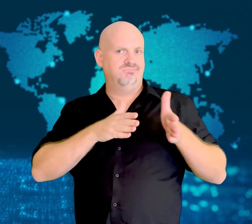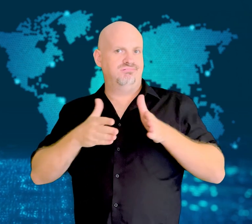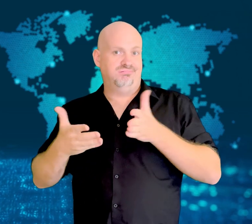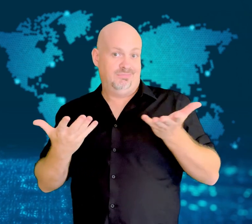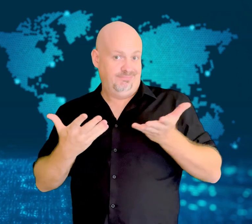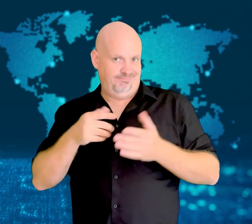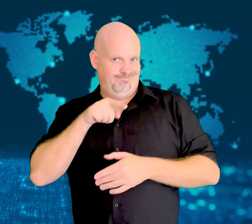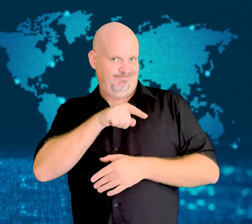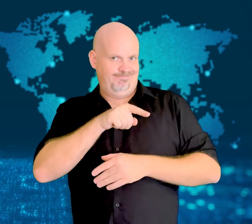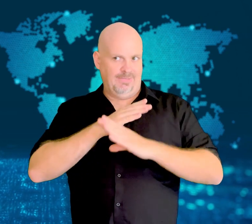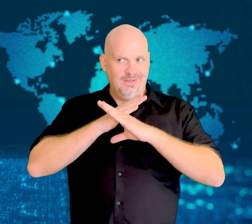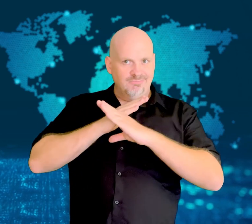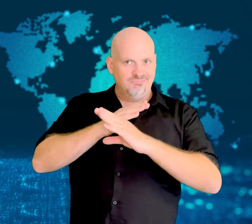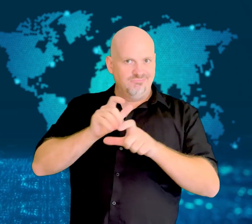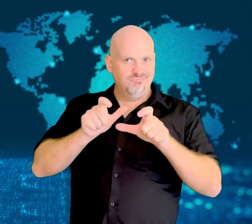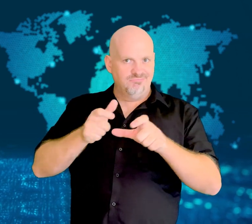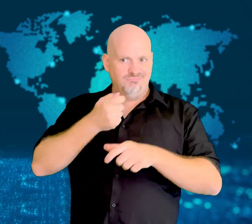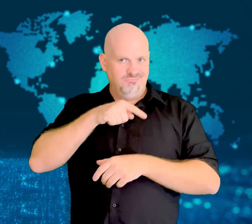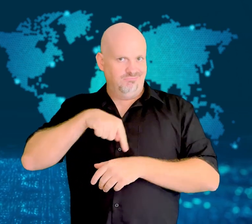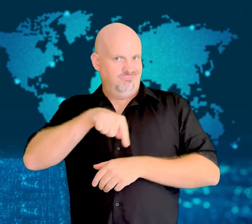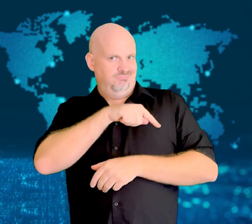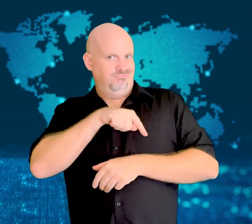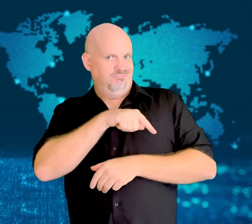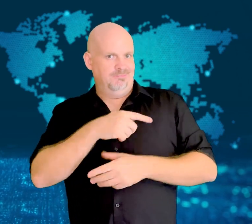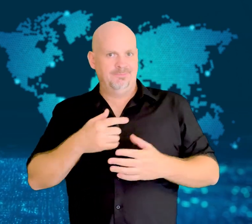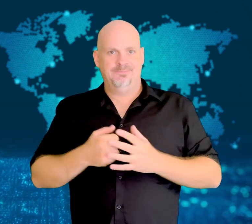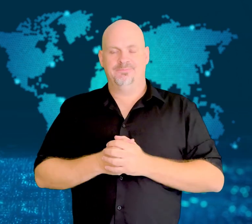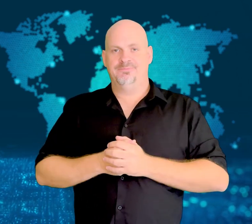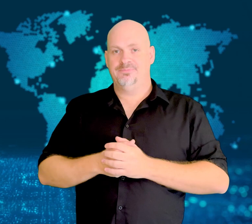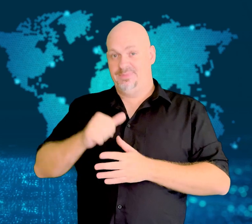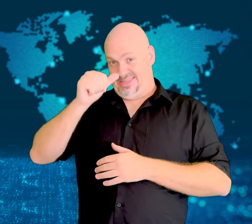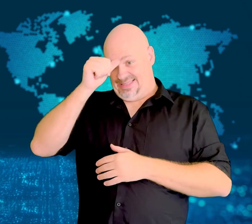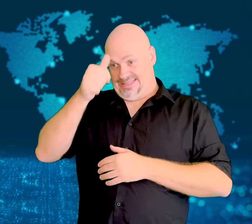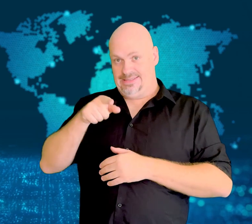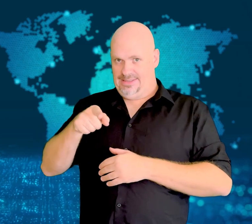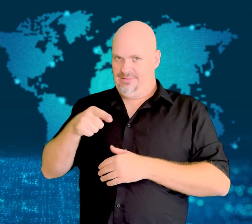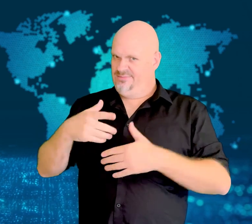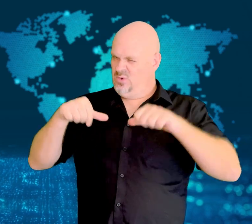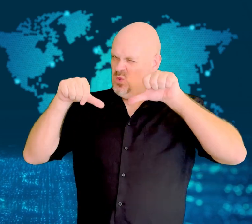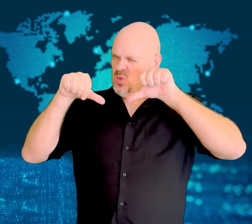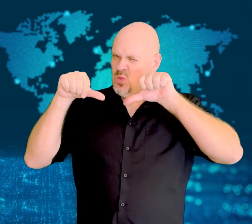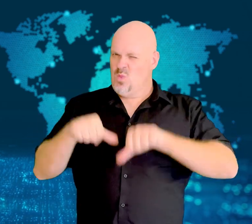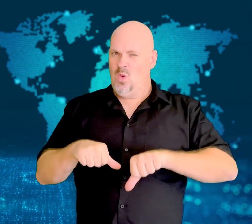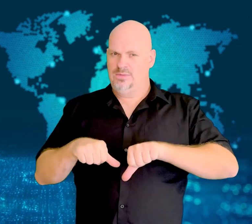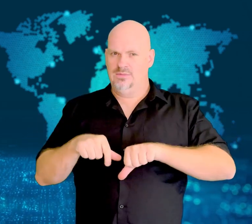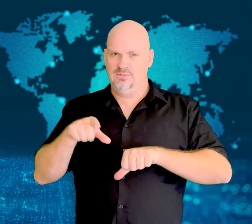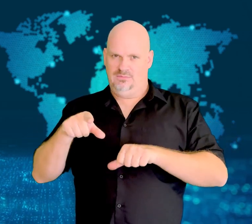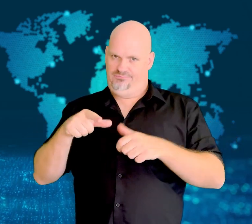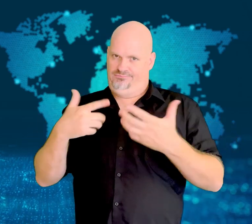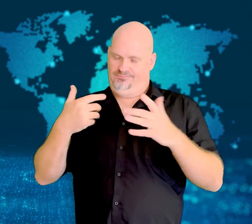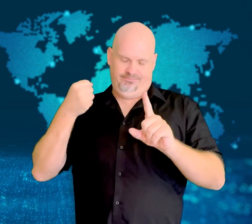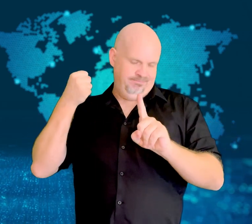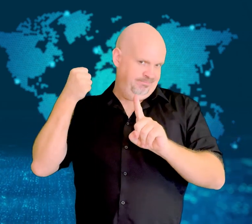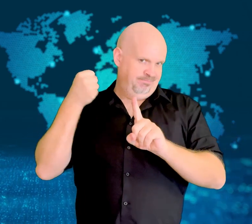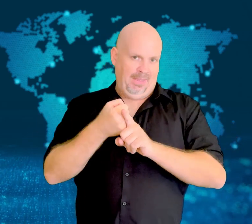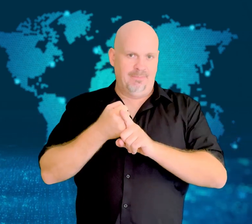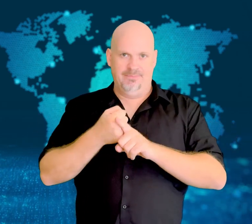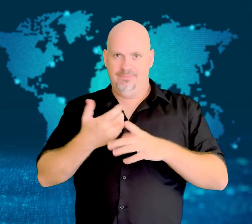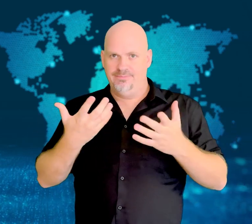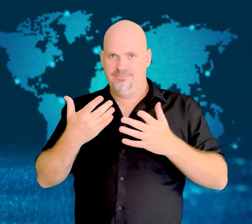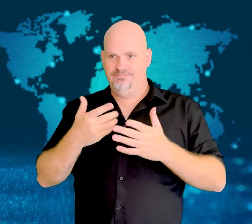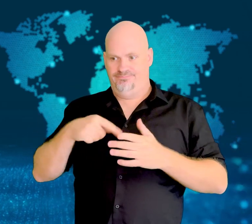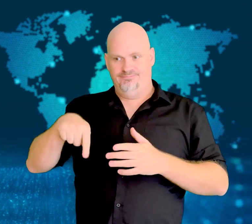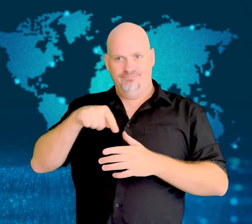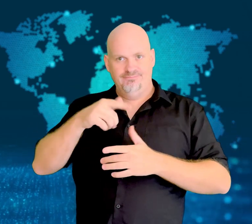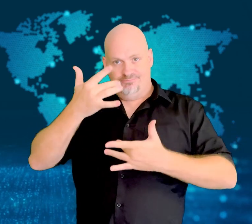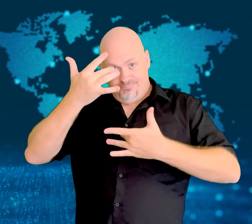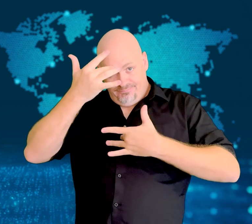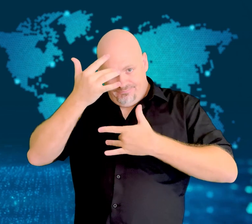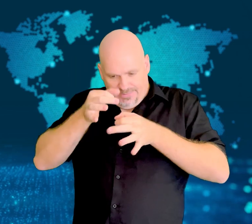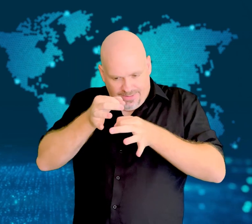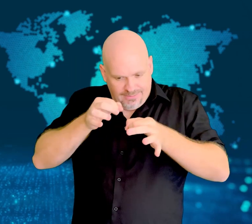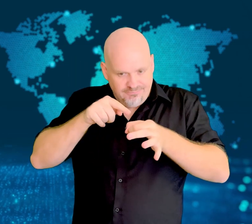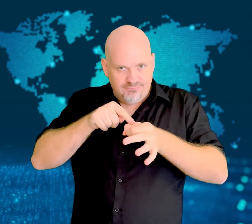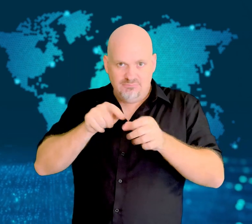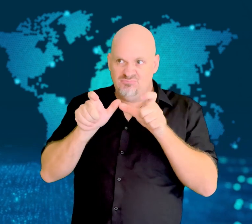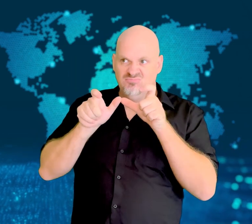India is one of the countries worst hit by "anti-microbial resistance."